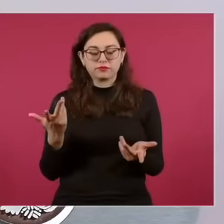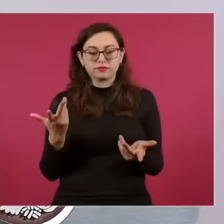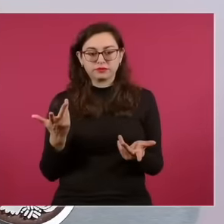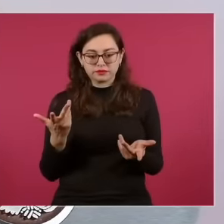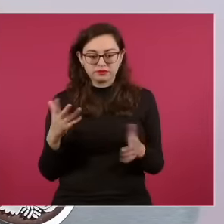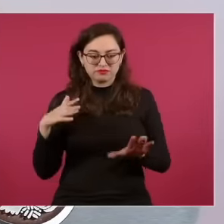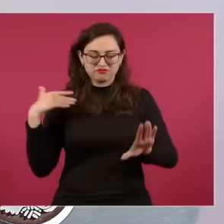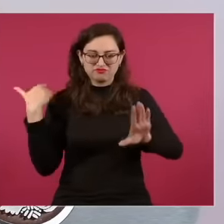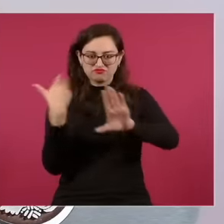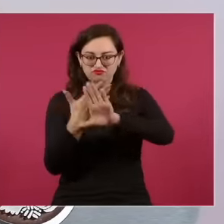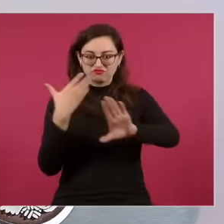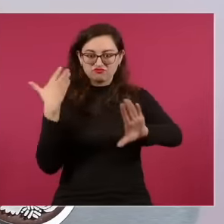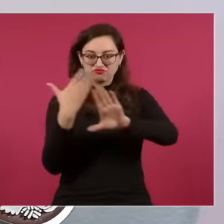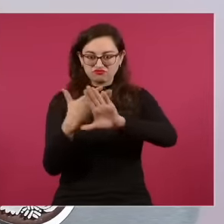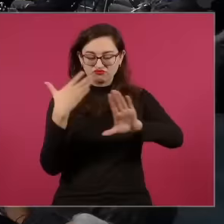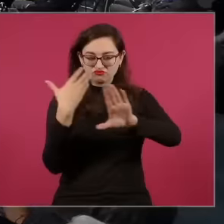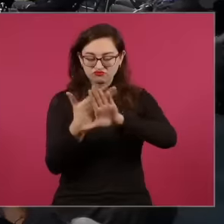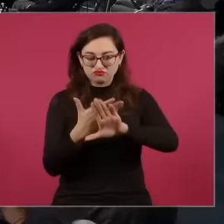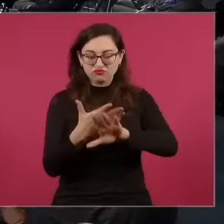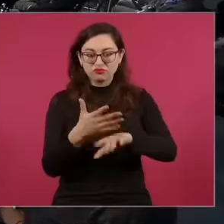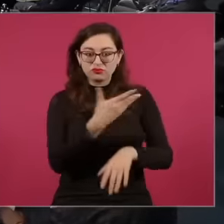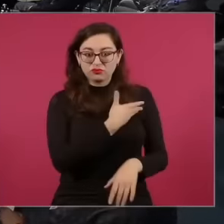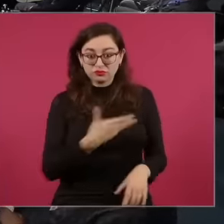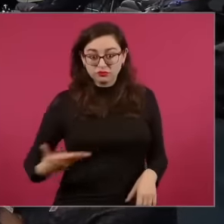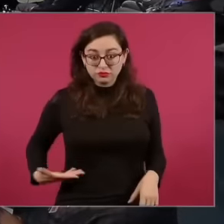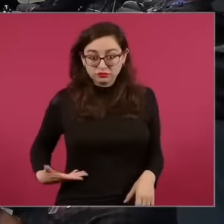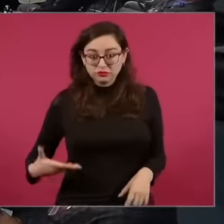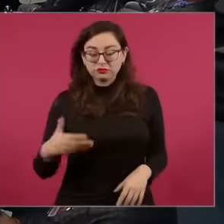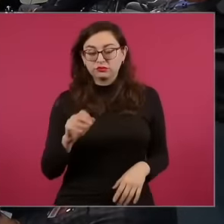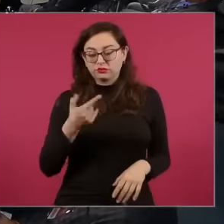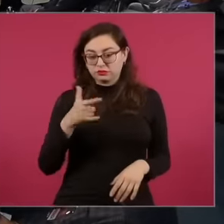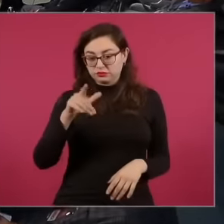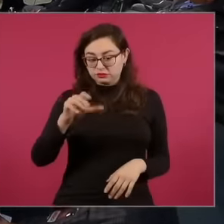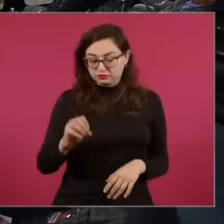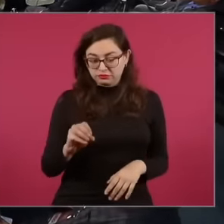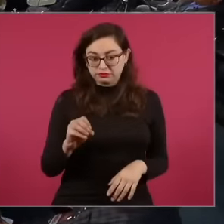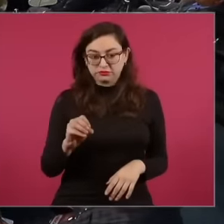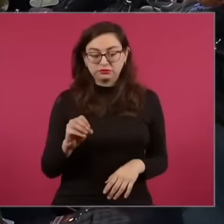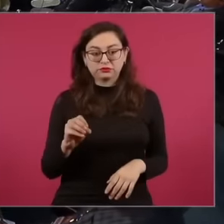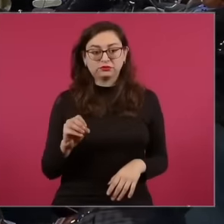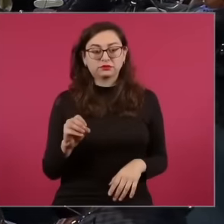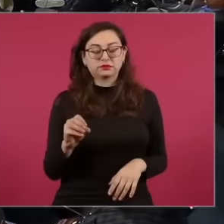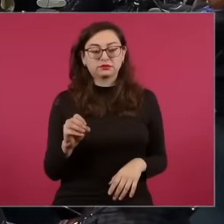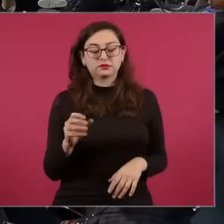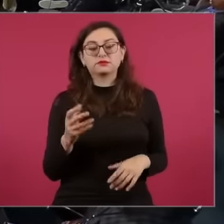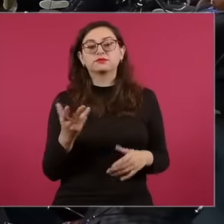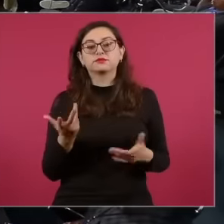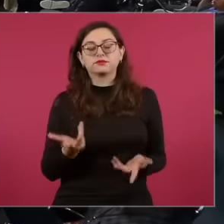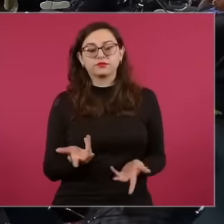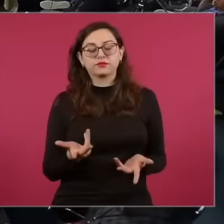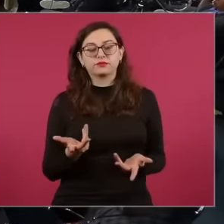attacked, they have wanted to discredit the president of the republic, they have wanted to disrupt